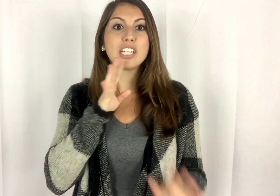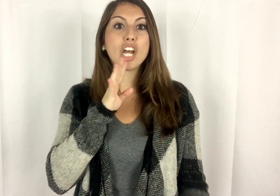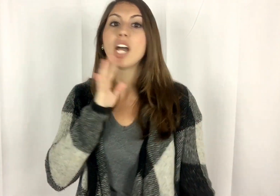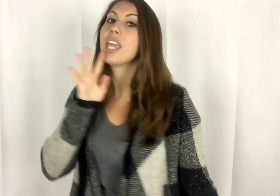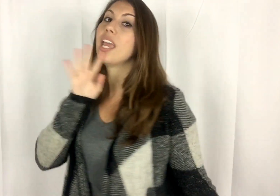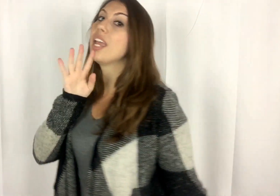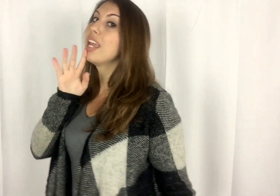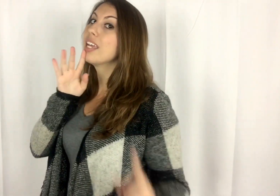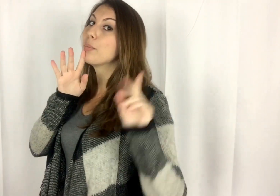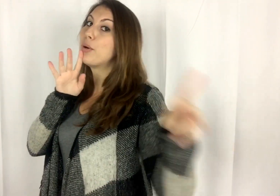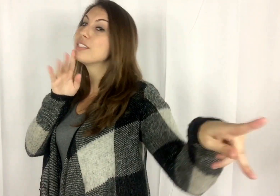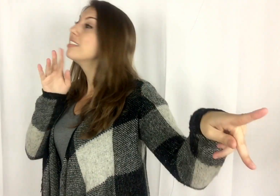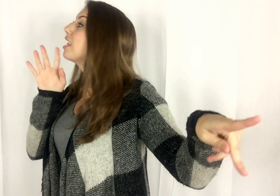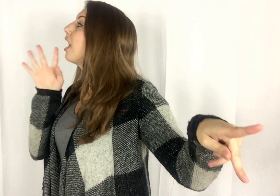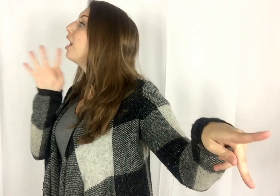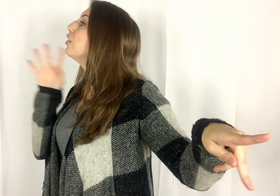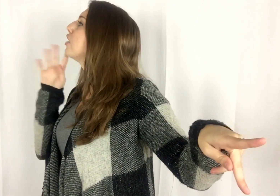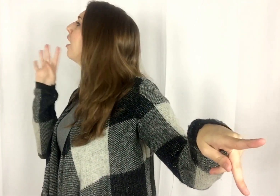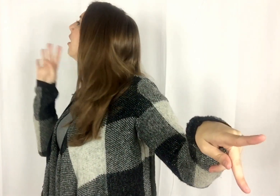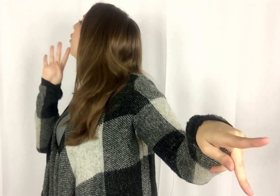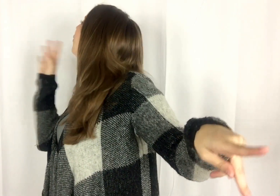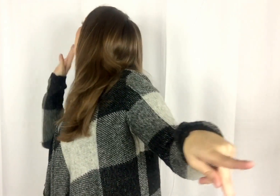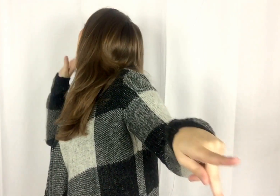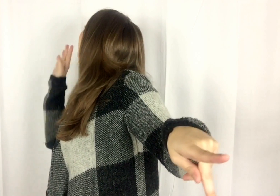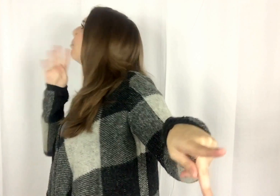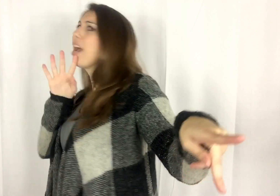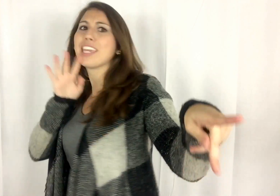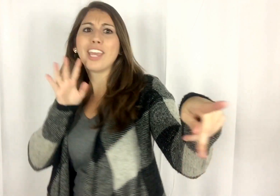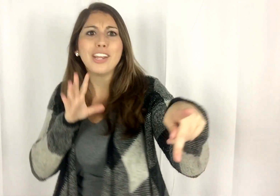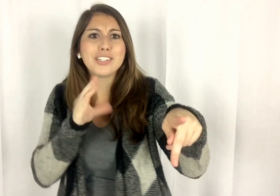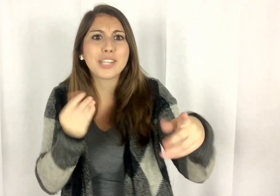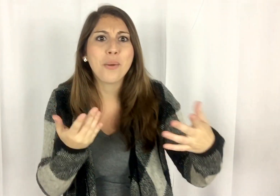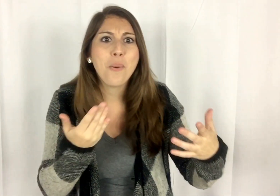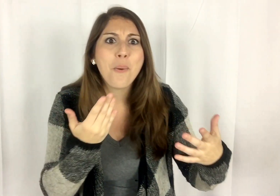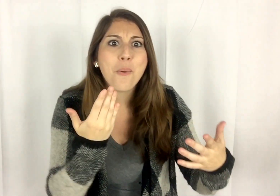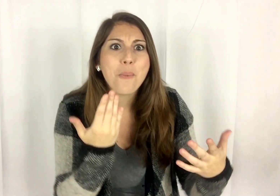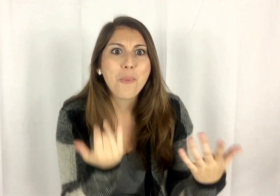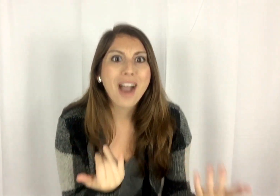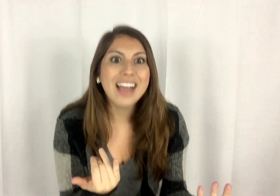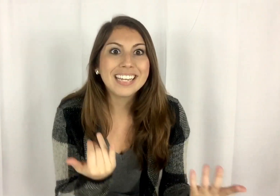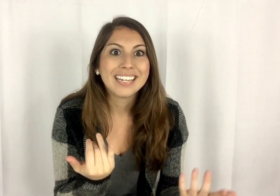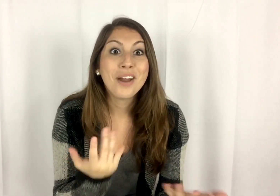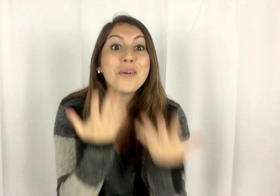talking and the person (you are talking to) is here and you're talking over here back here in you're talking here. Why?!